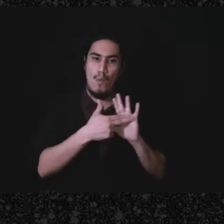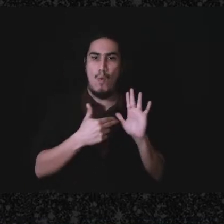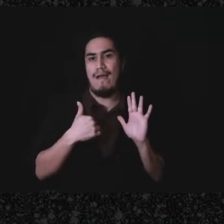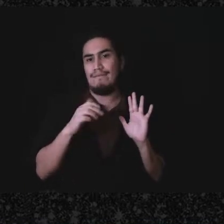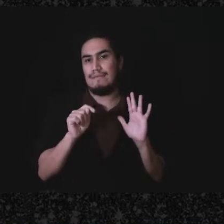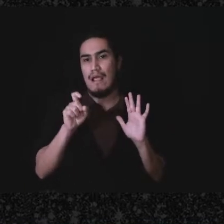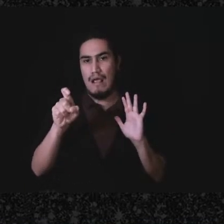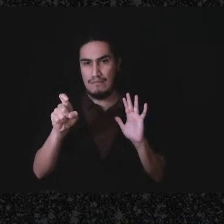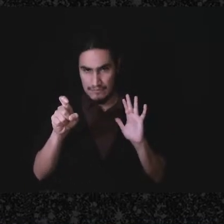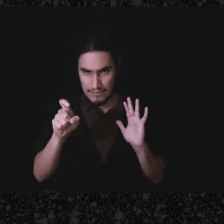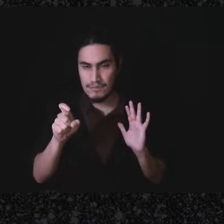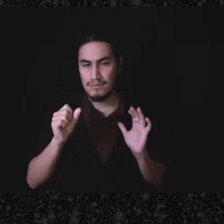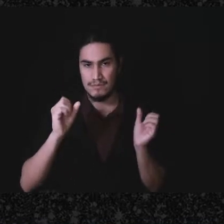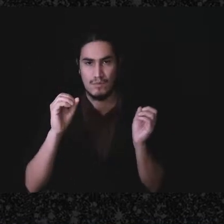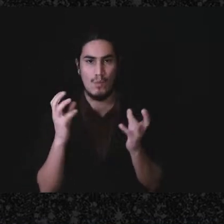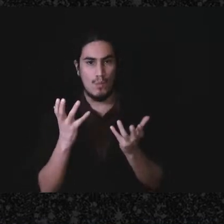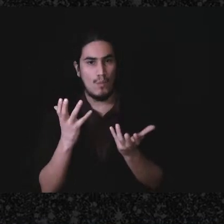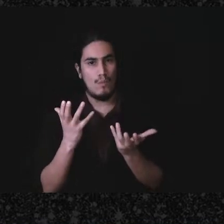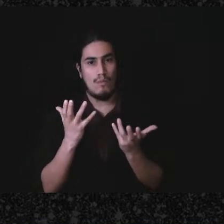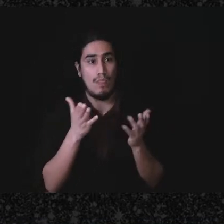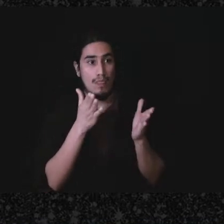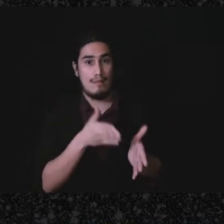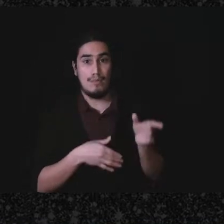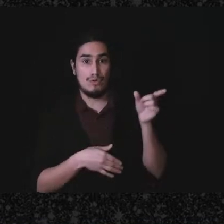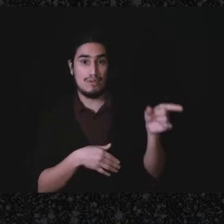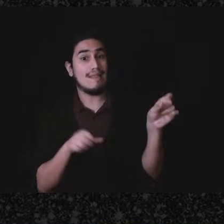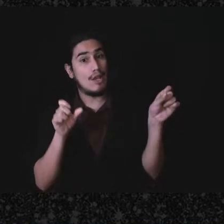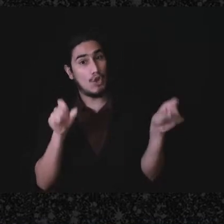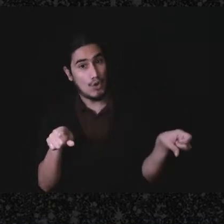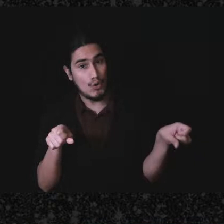the donor the person who gave the gift is potentially has tax issues.